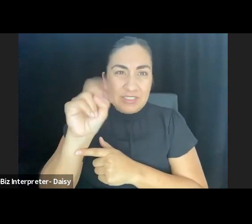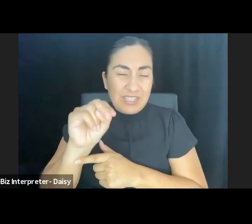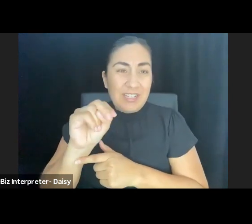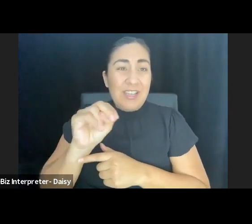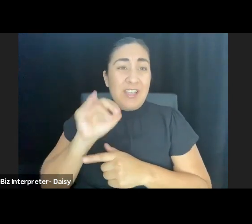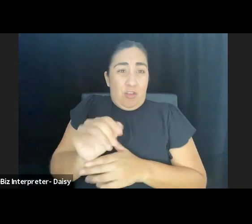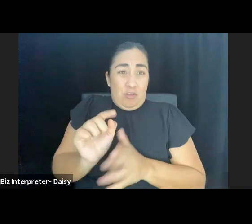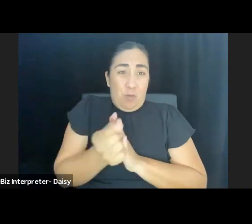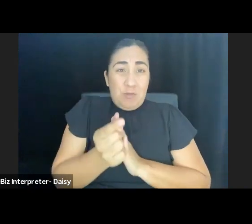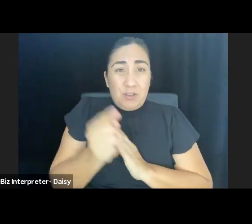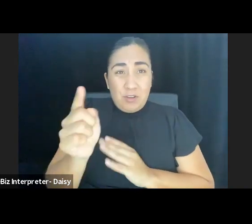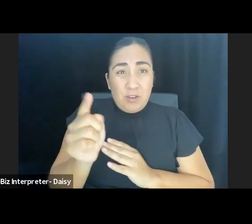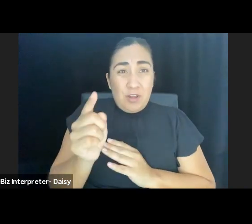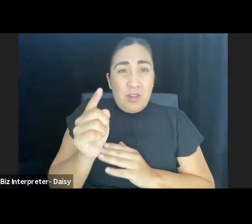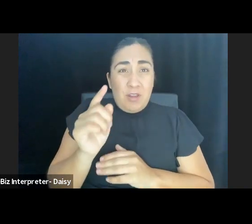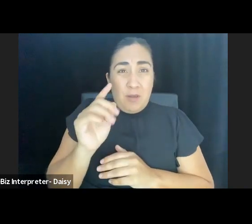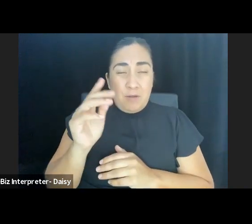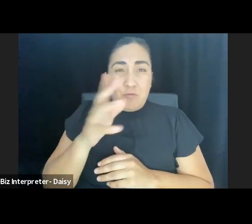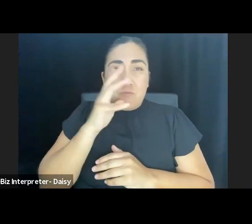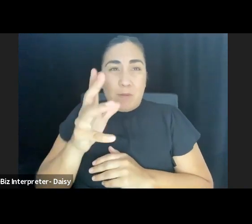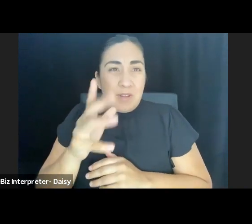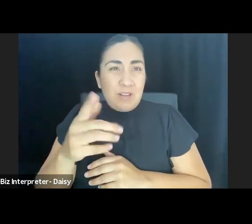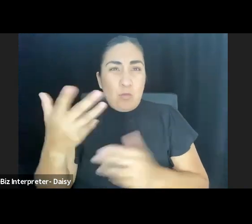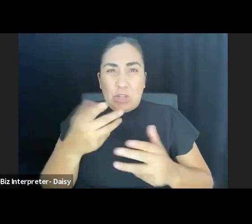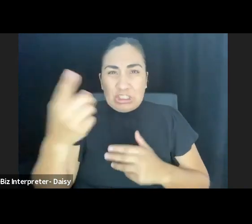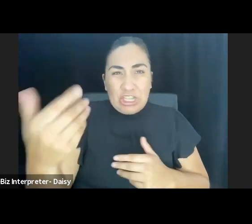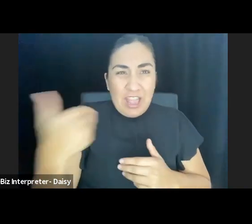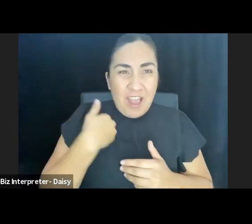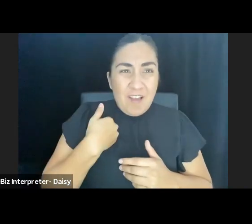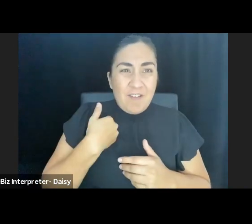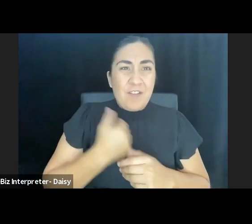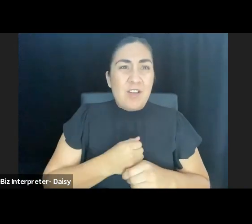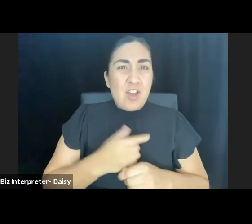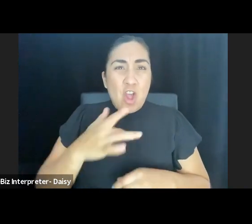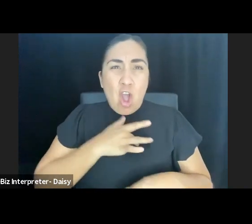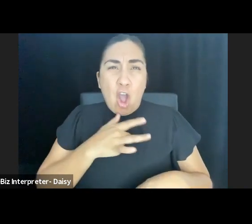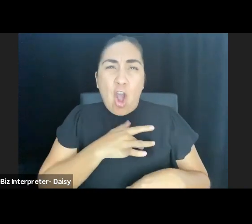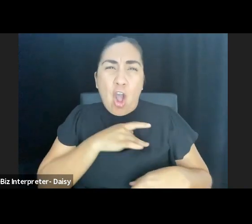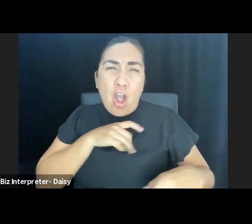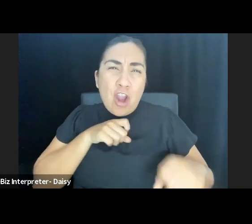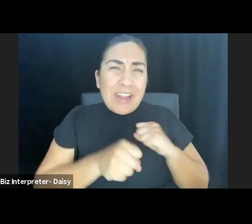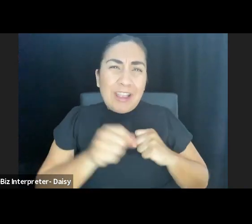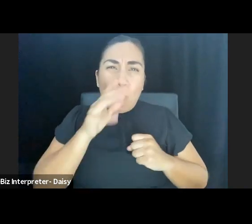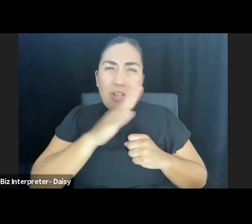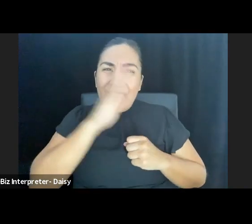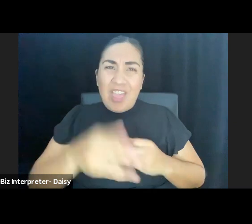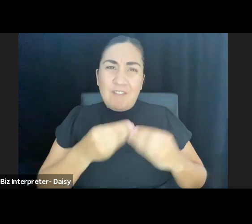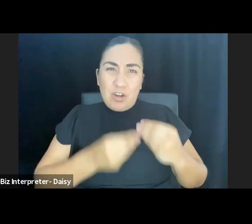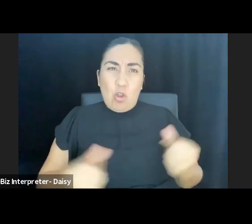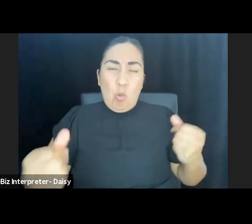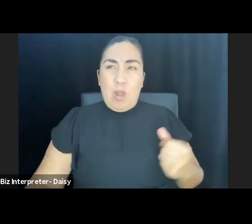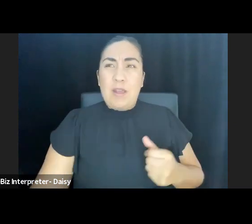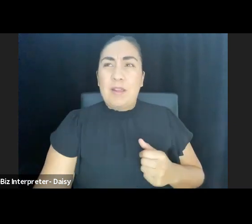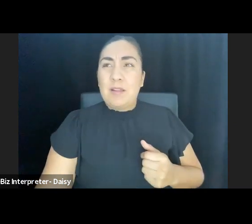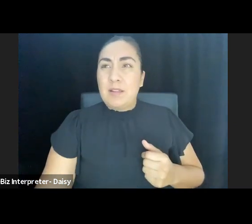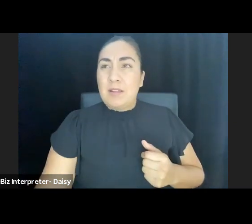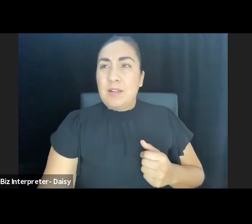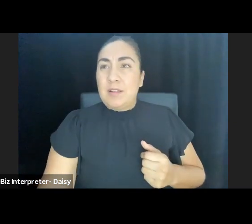You take Little Buddy Will's mother up on Bryn Mawr Road. What she got? A heartache that don't never go away. Down in her living room.